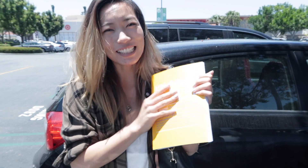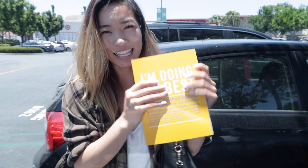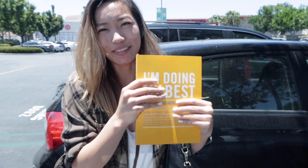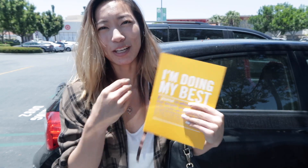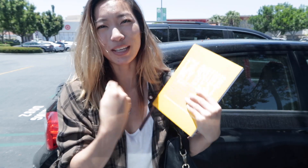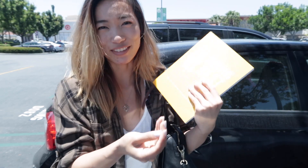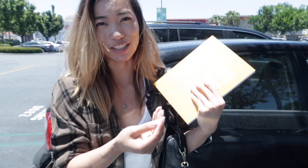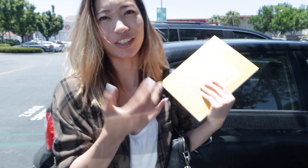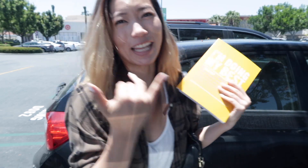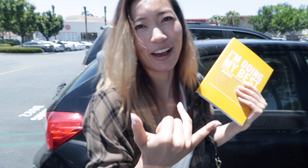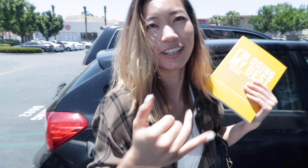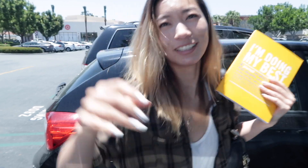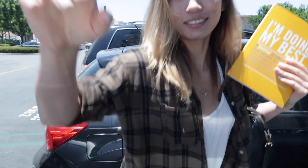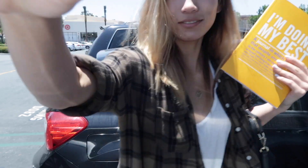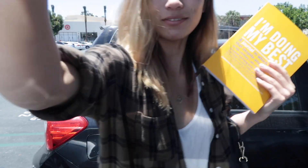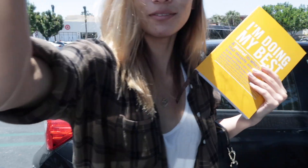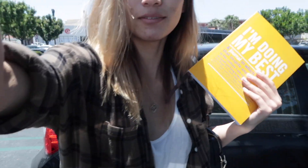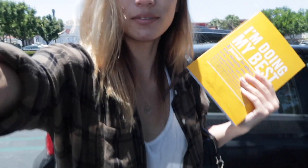I'm gonna go give it to her now